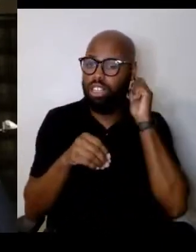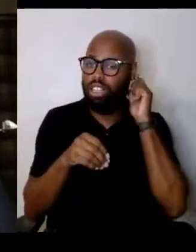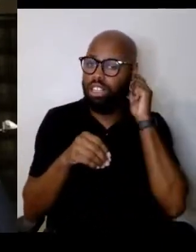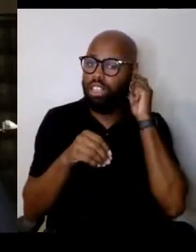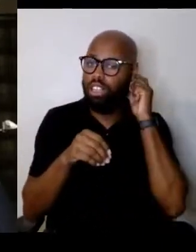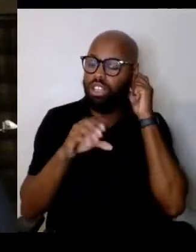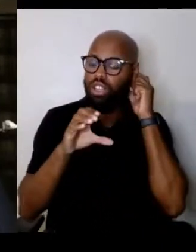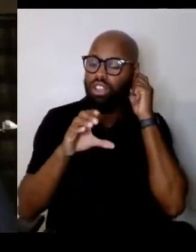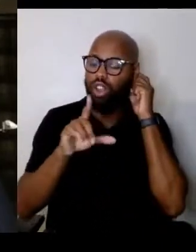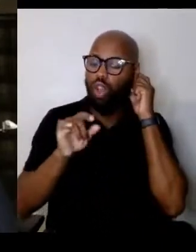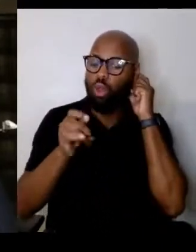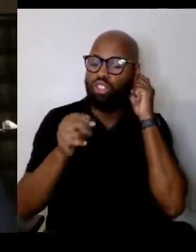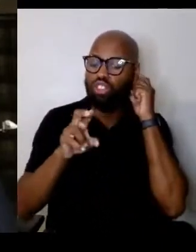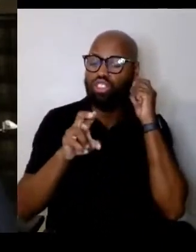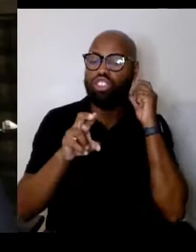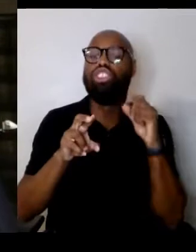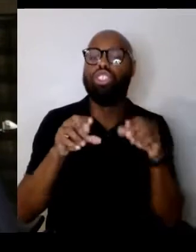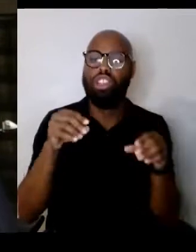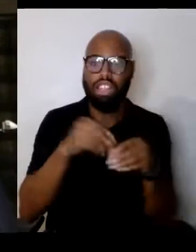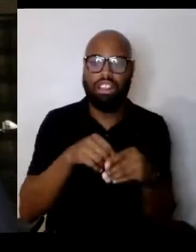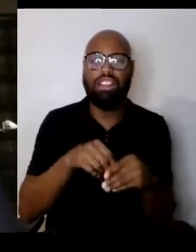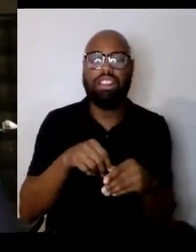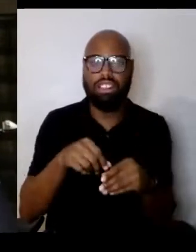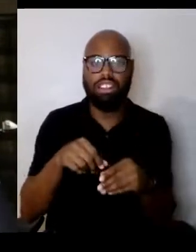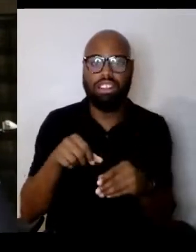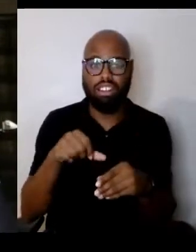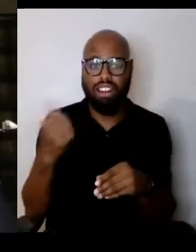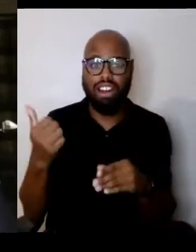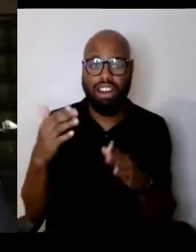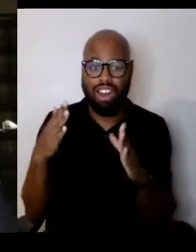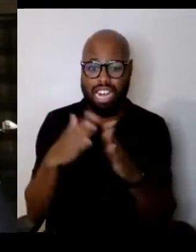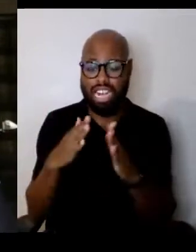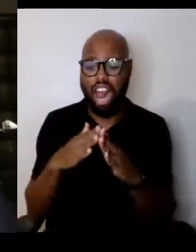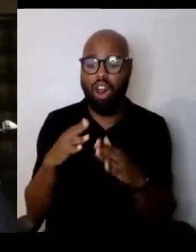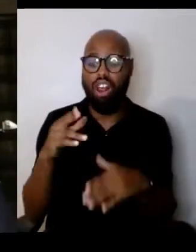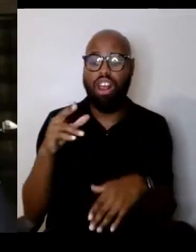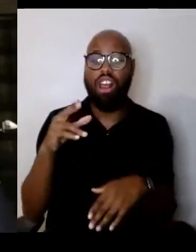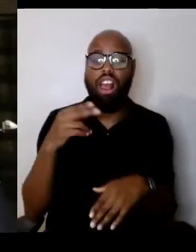and the nuns cared for her and when her parents came,